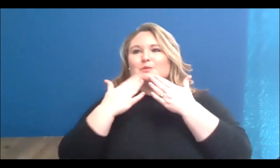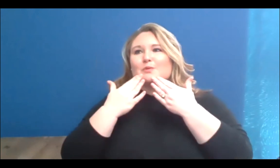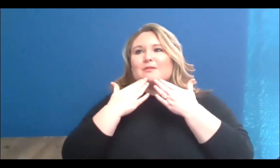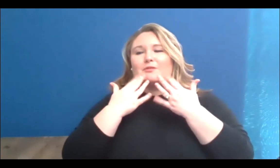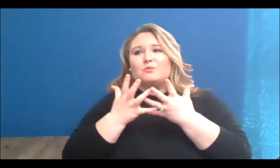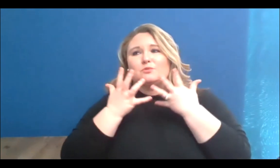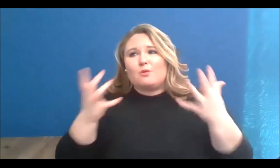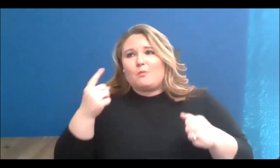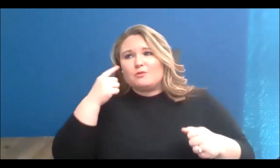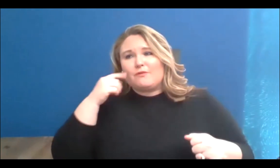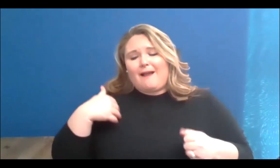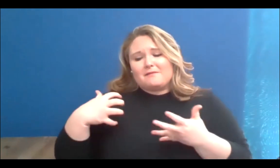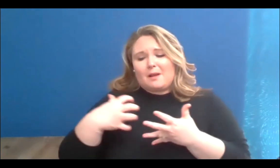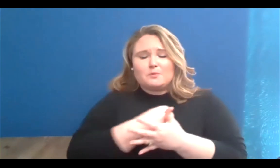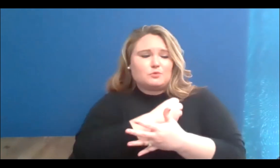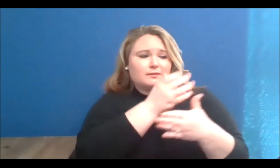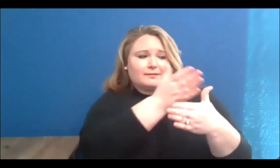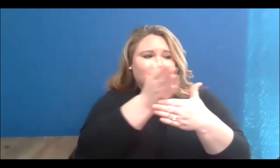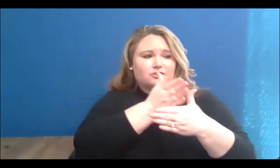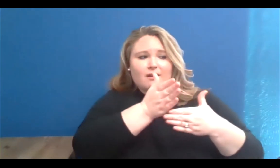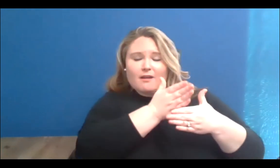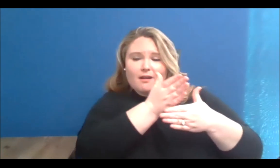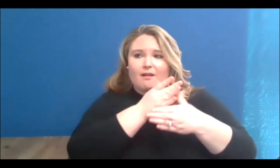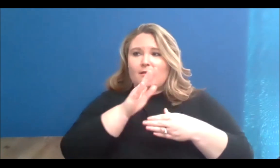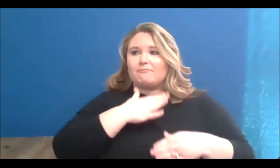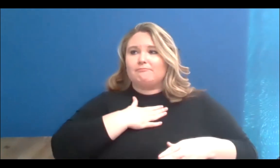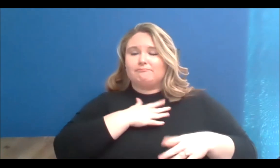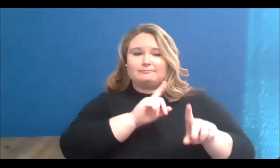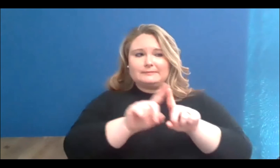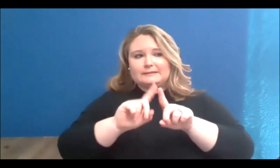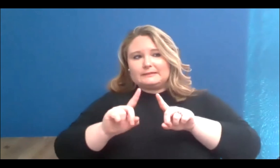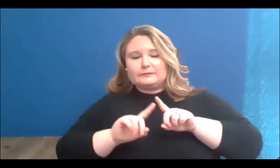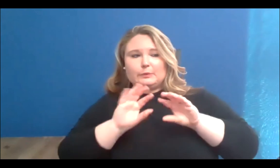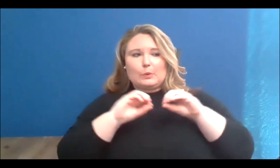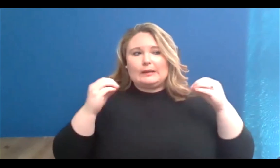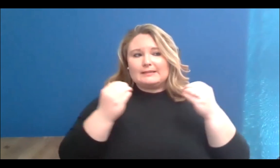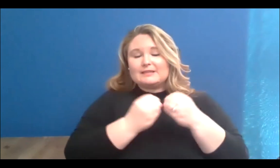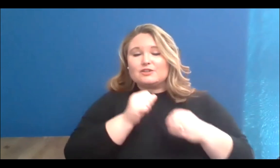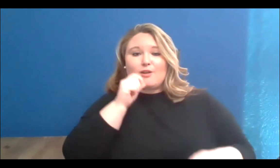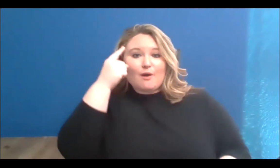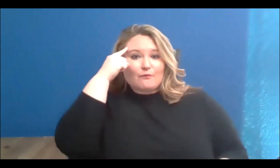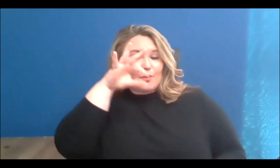those not-for-profits that we created through NishDish and Red Urban Nations